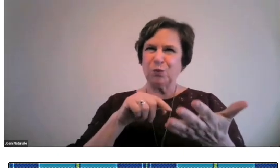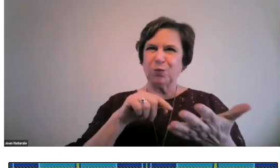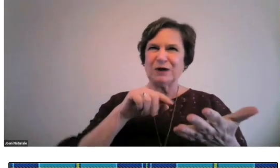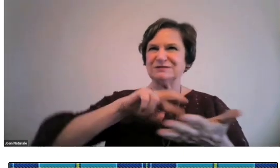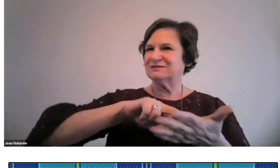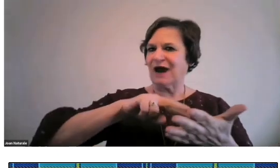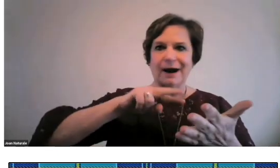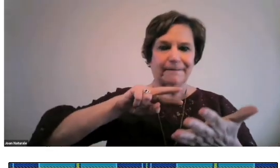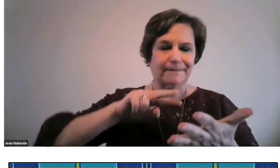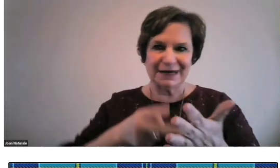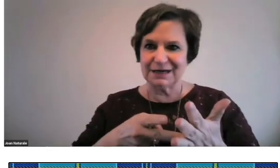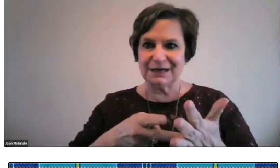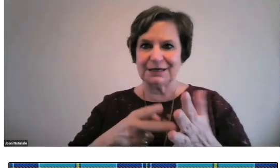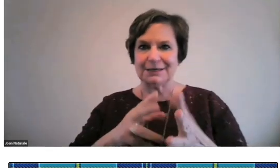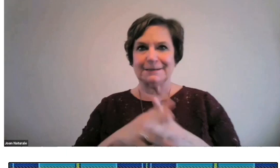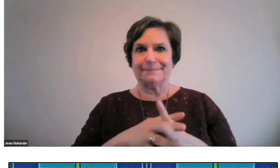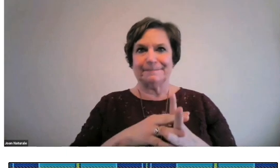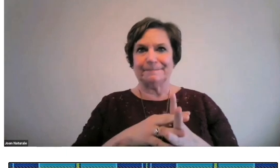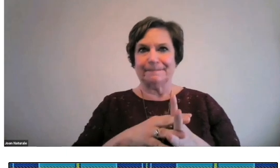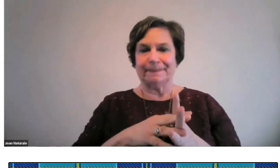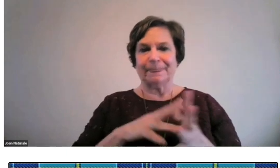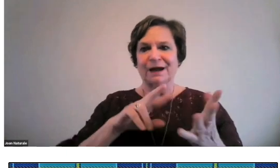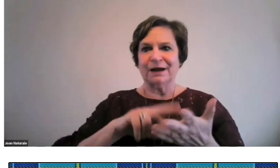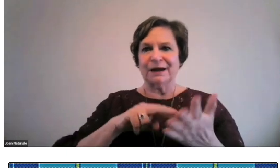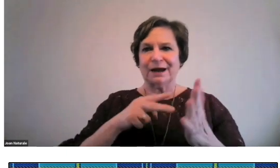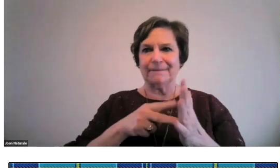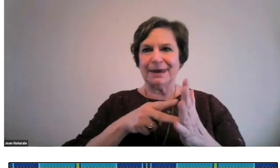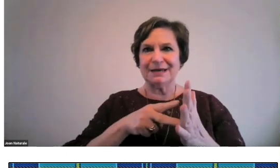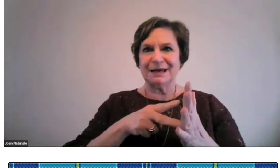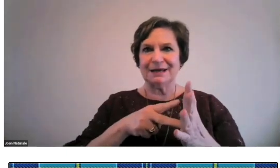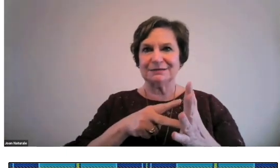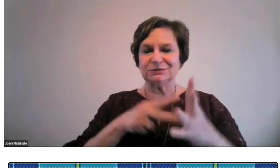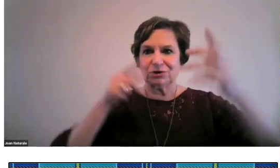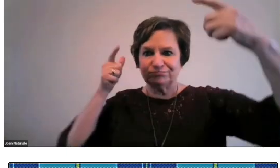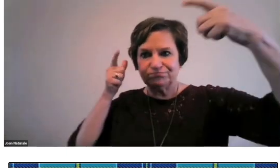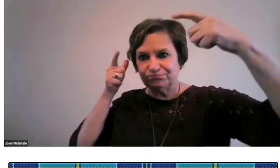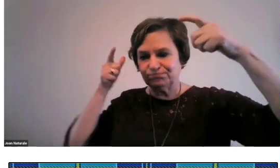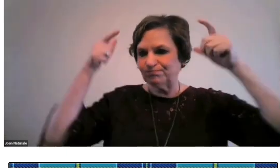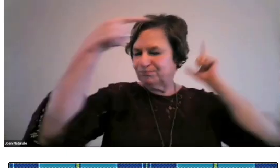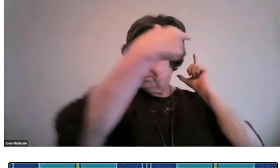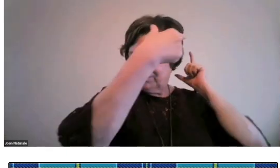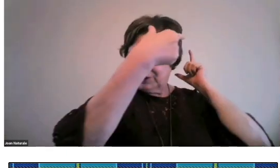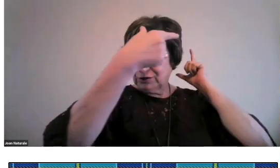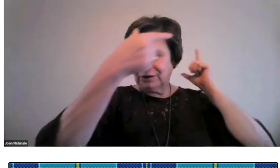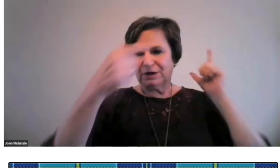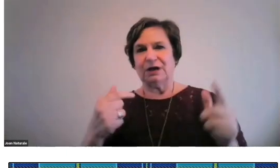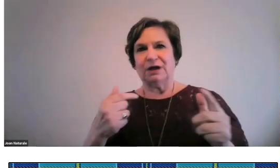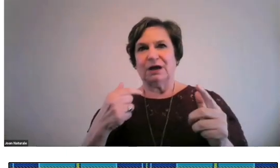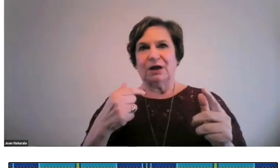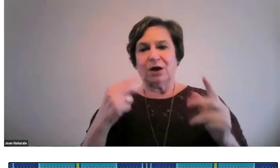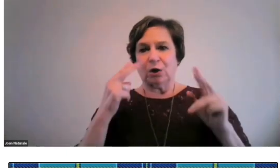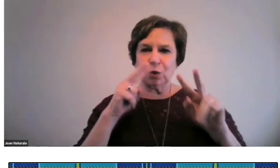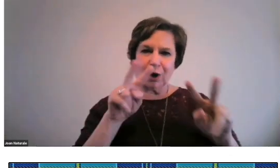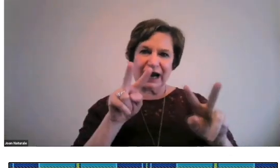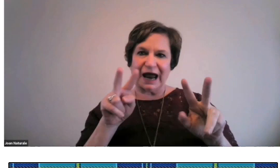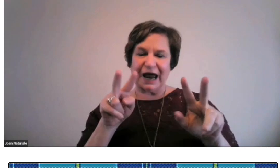Now, what does that mean? Well, it means shifting our thinking.